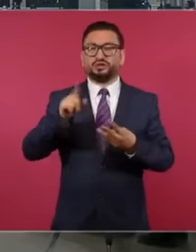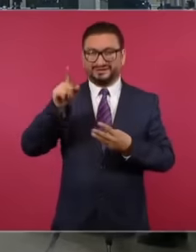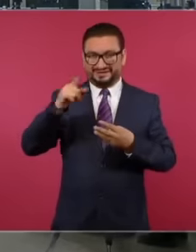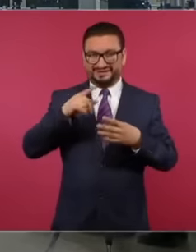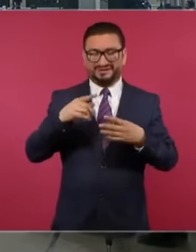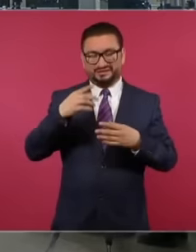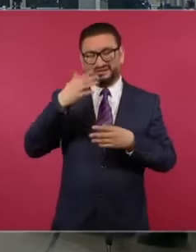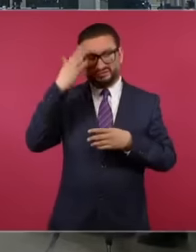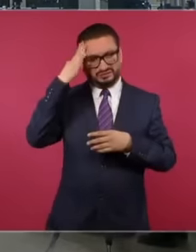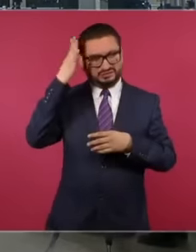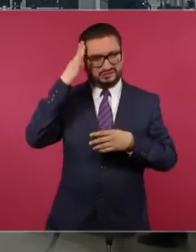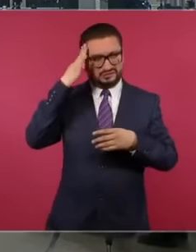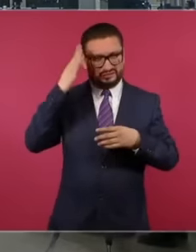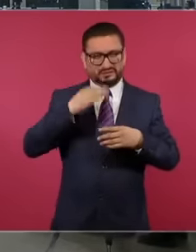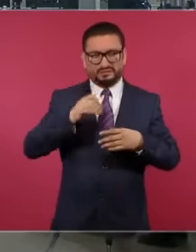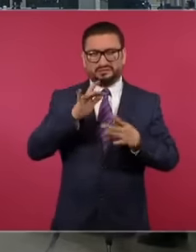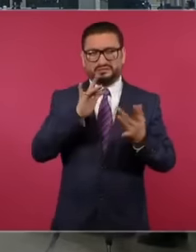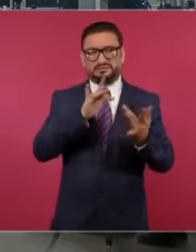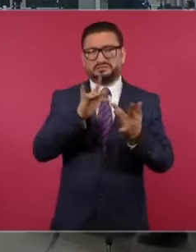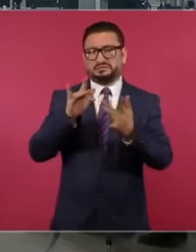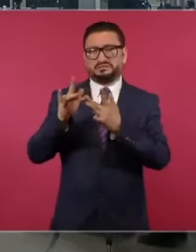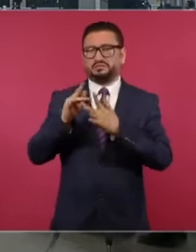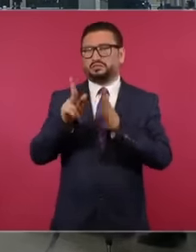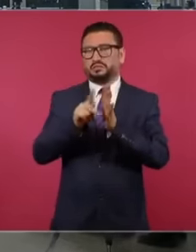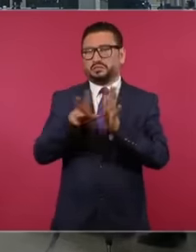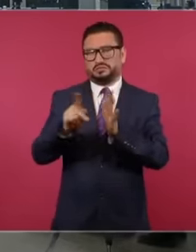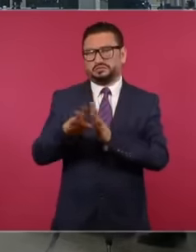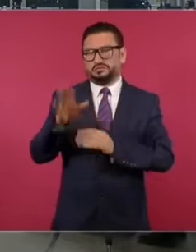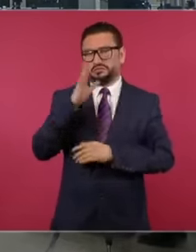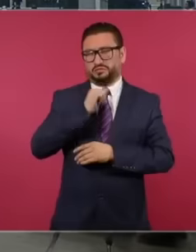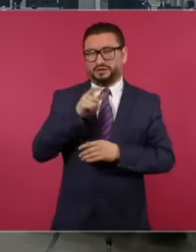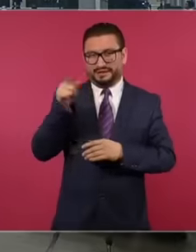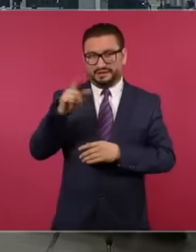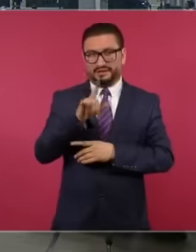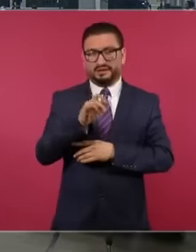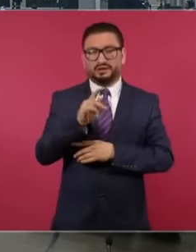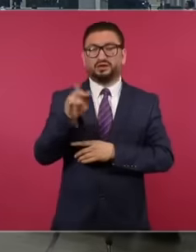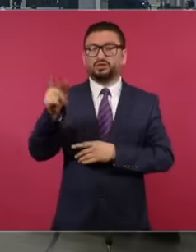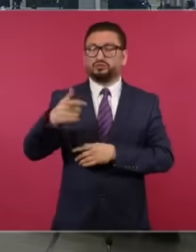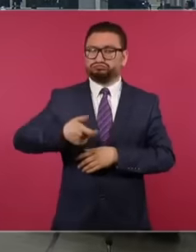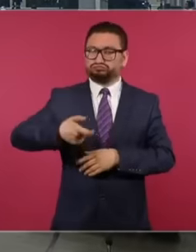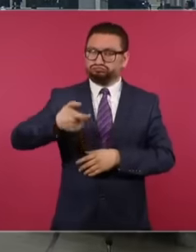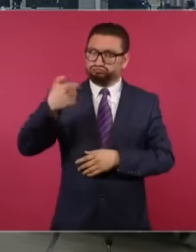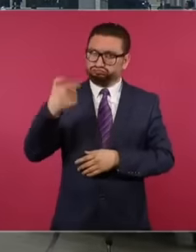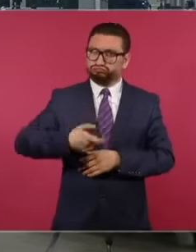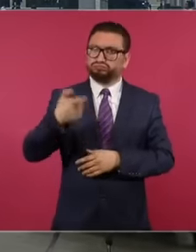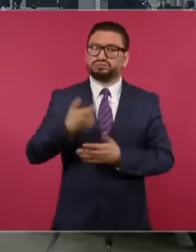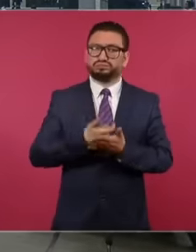this portal that cannot be called journalistic because they have very high stratospheric salaries.